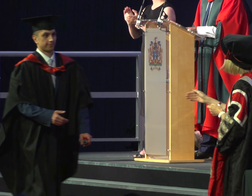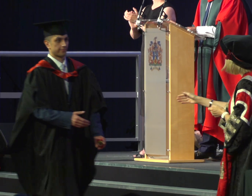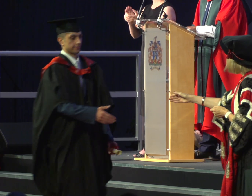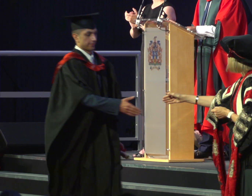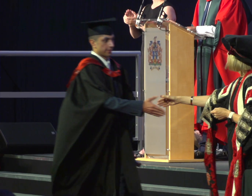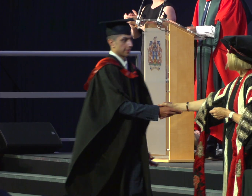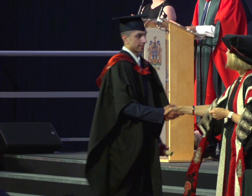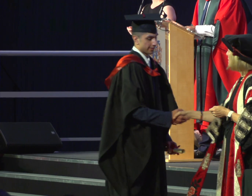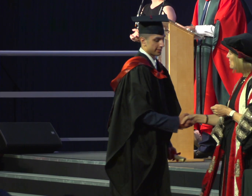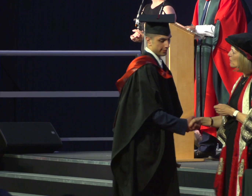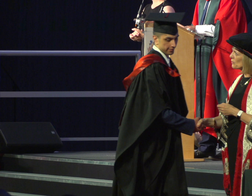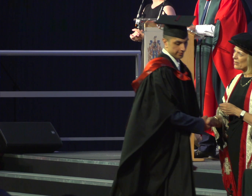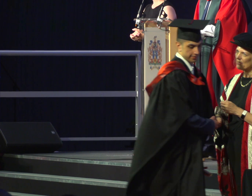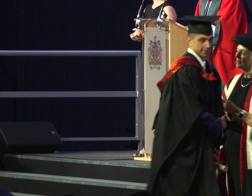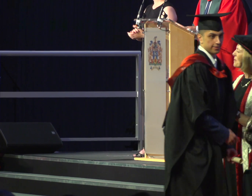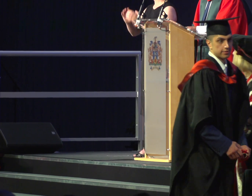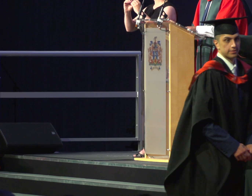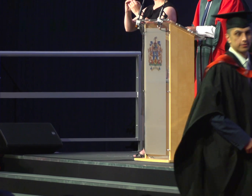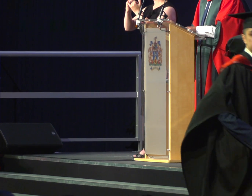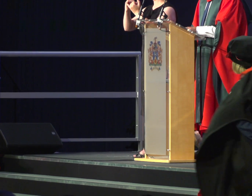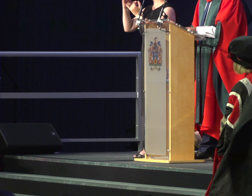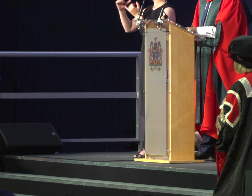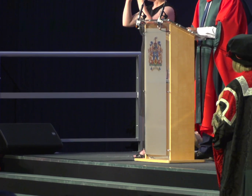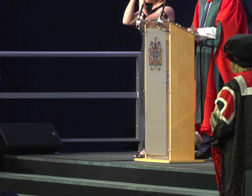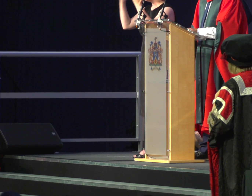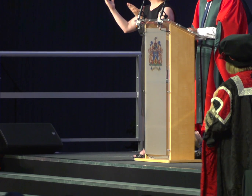Bachelor of Science with Honors in Sports Science